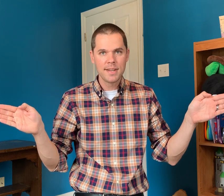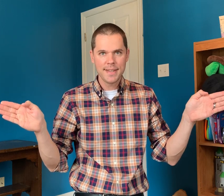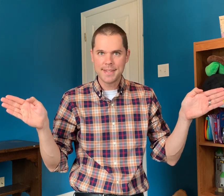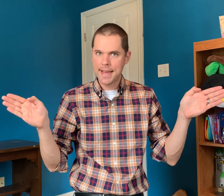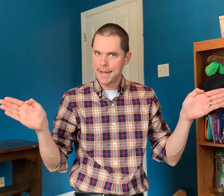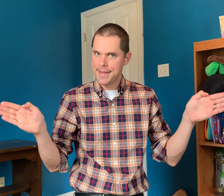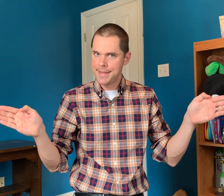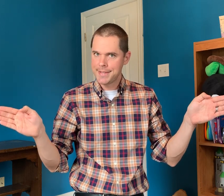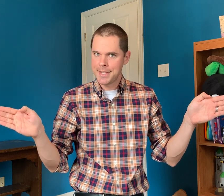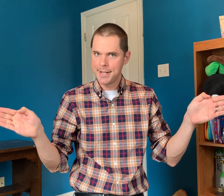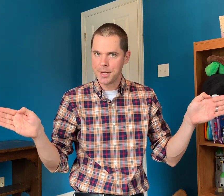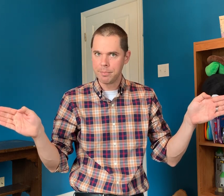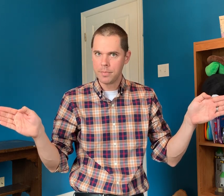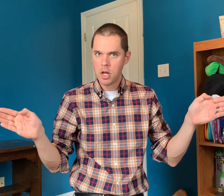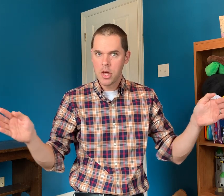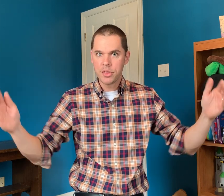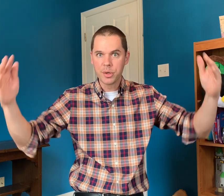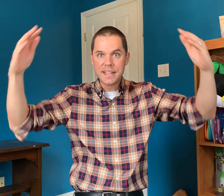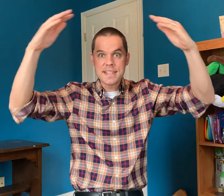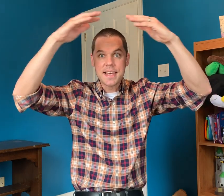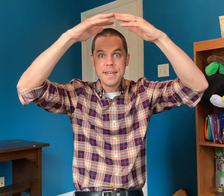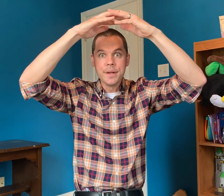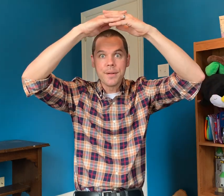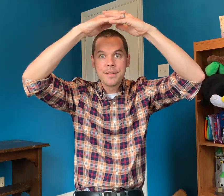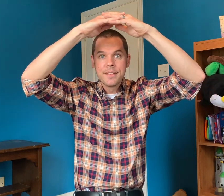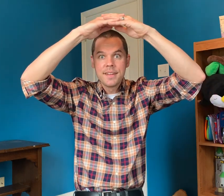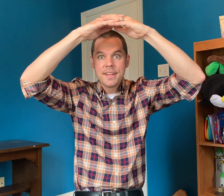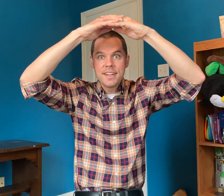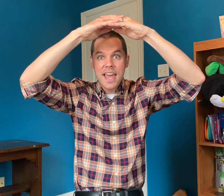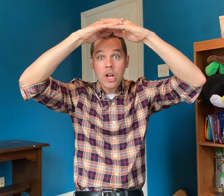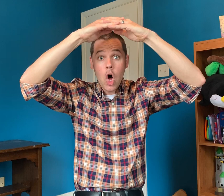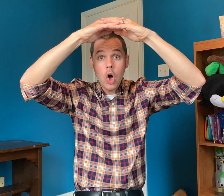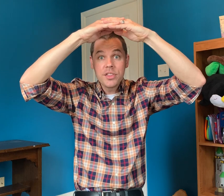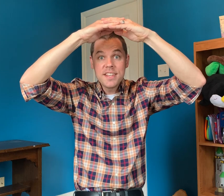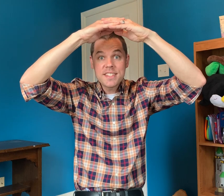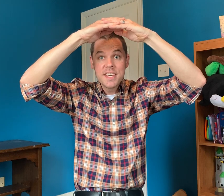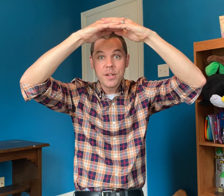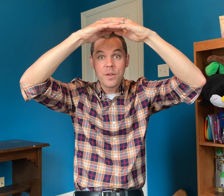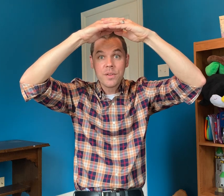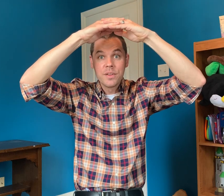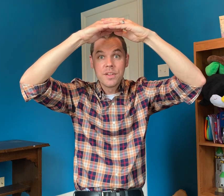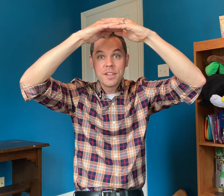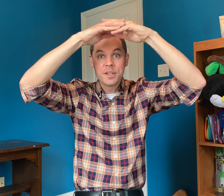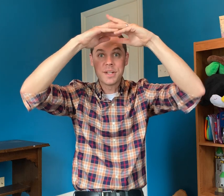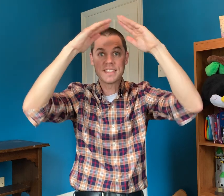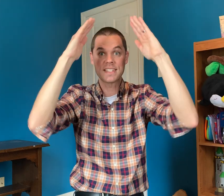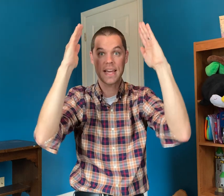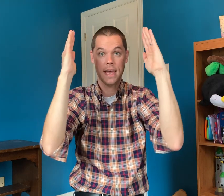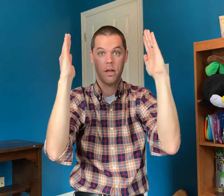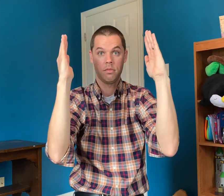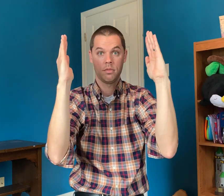Is that in this kingdom, there is a hill. And on this hill there is a town.